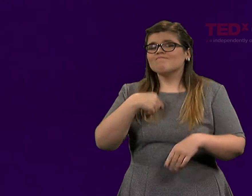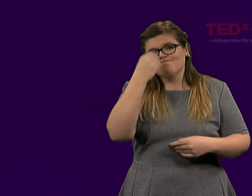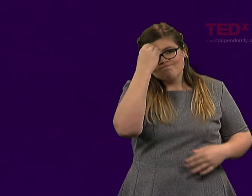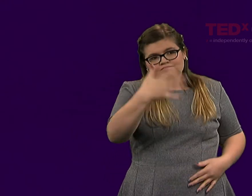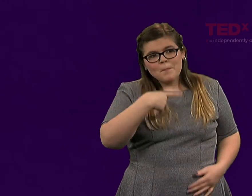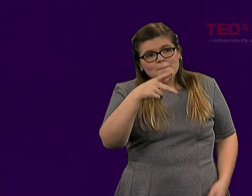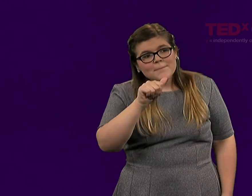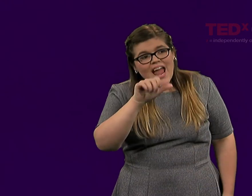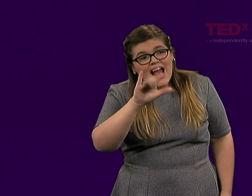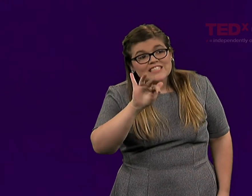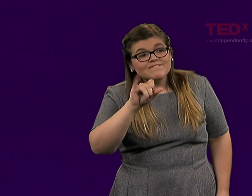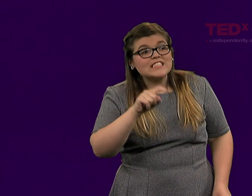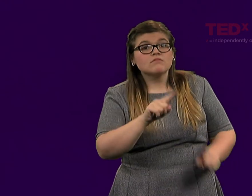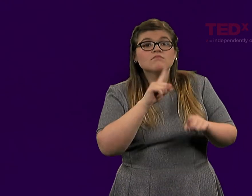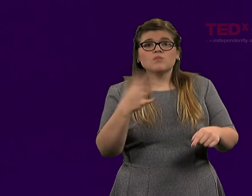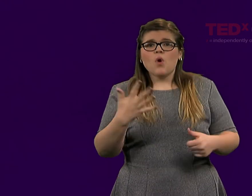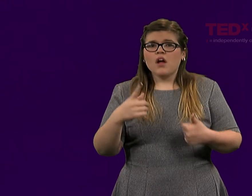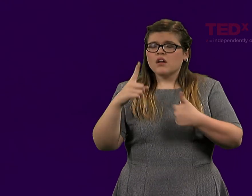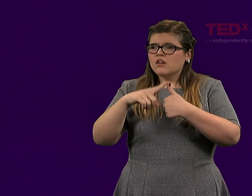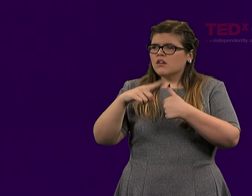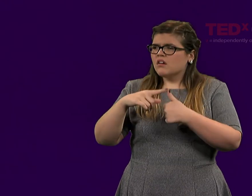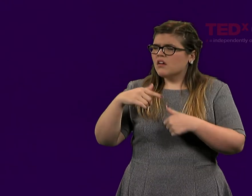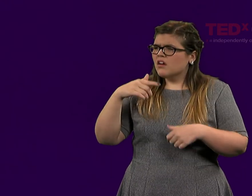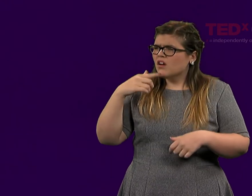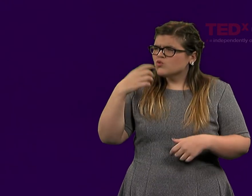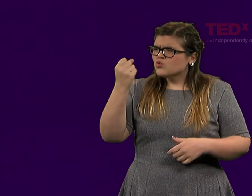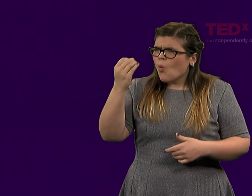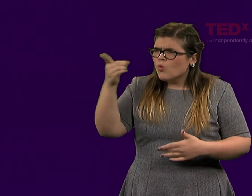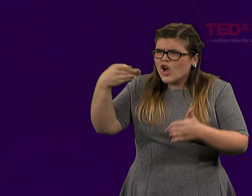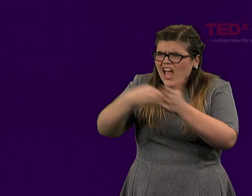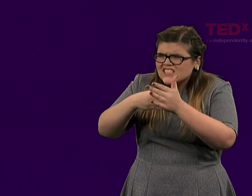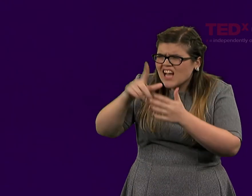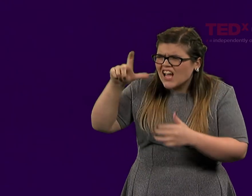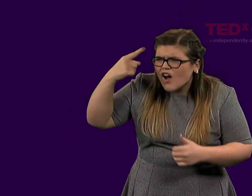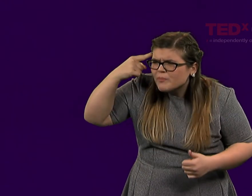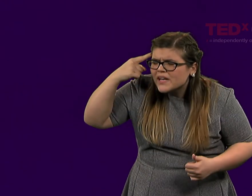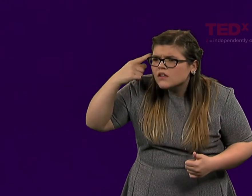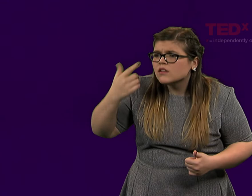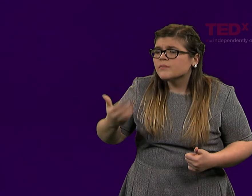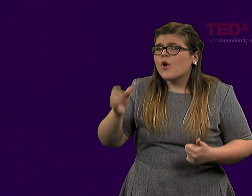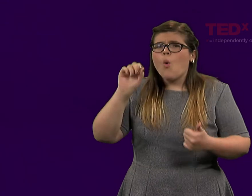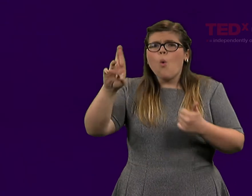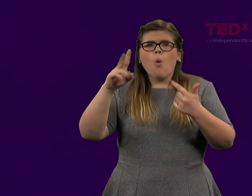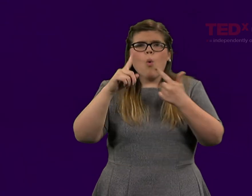Like pacifists are against or anti-government.